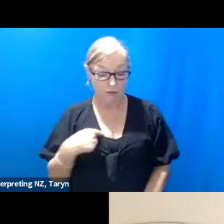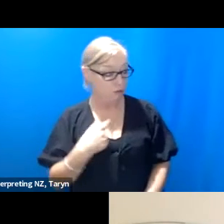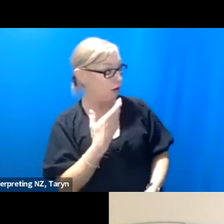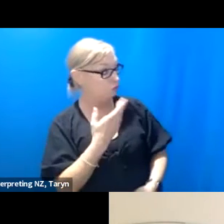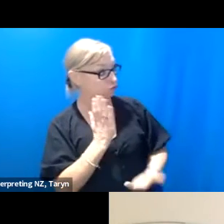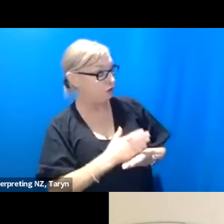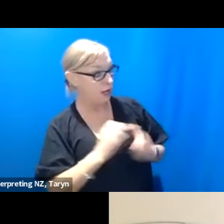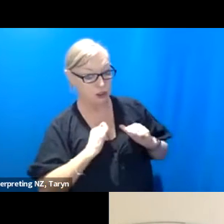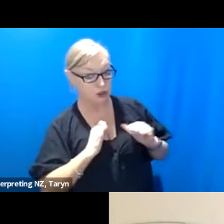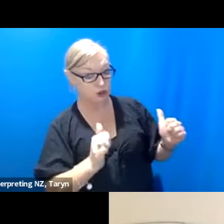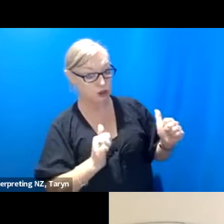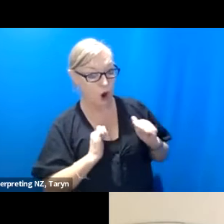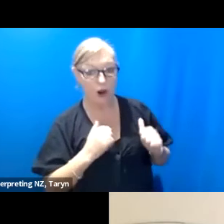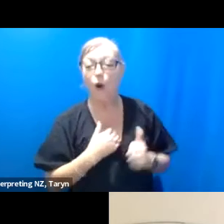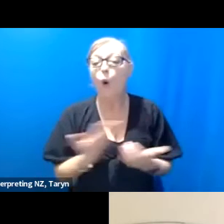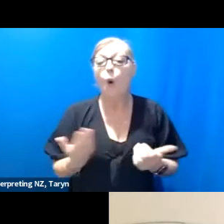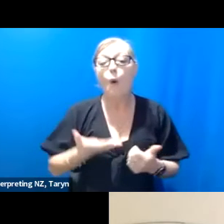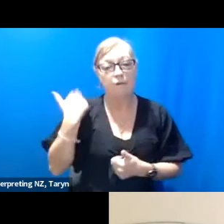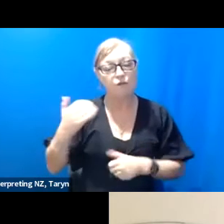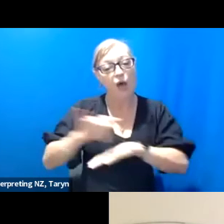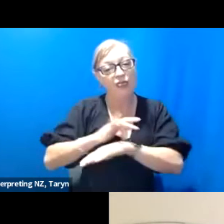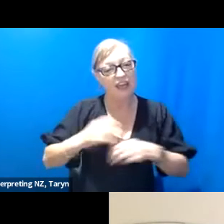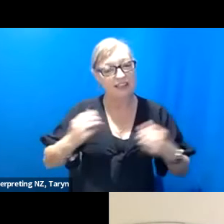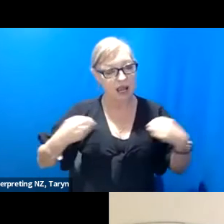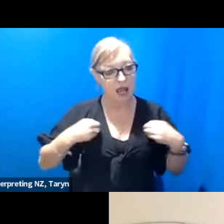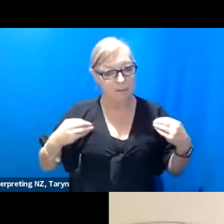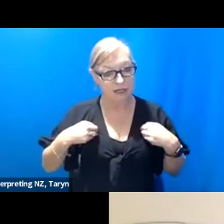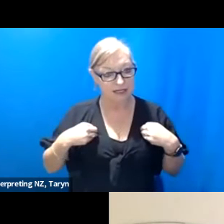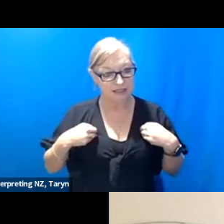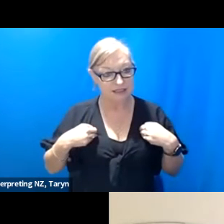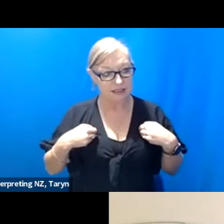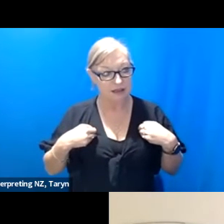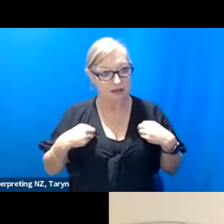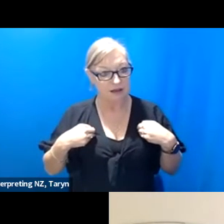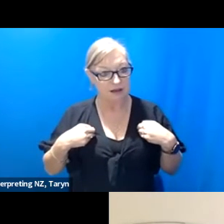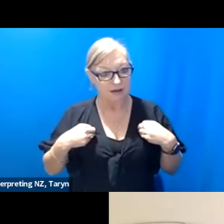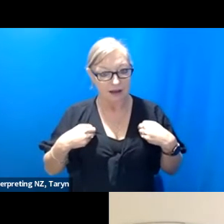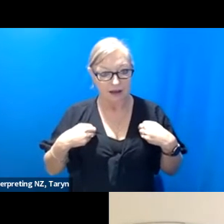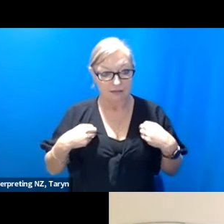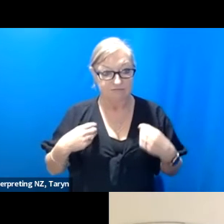out of repertory companies that were like “what?” and I was like yeah, I would never- I have my such